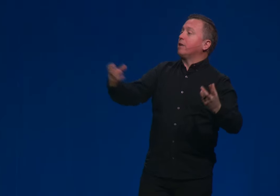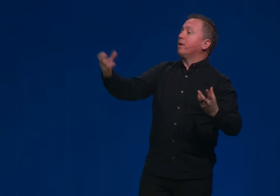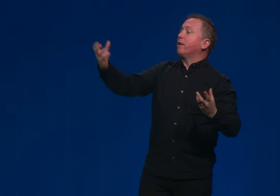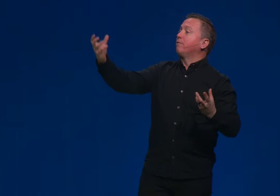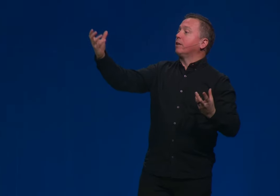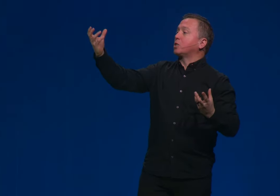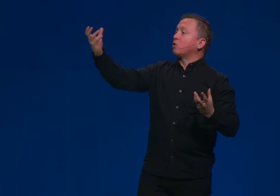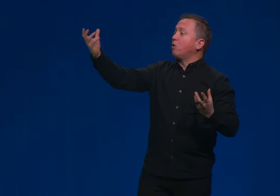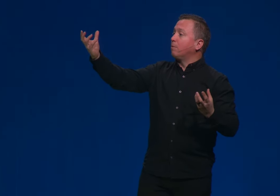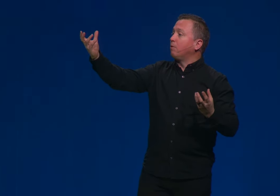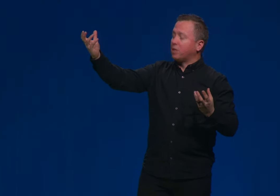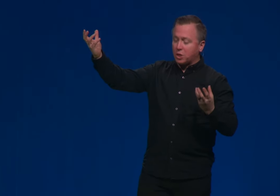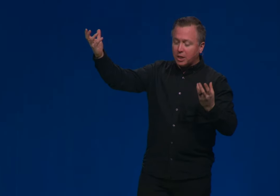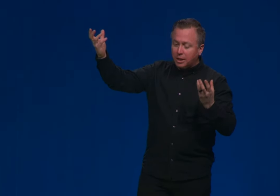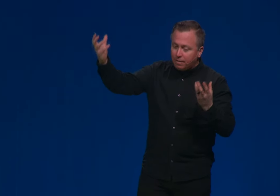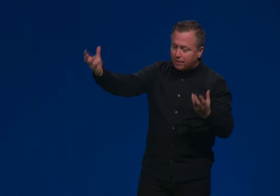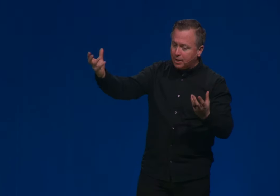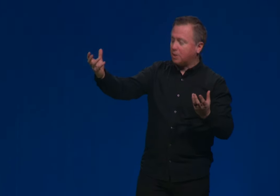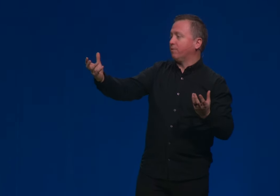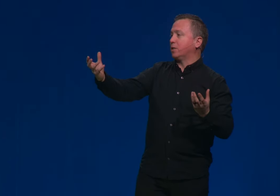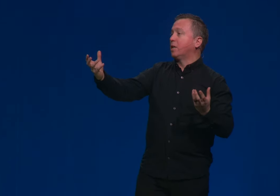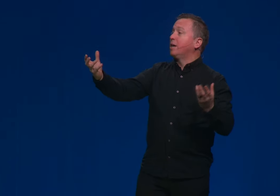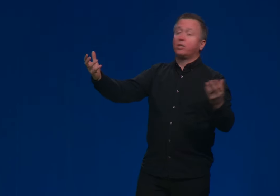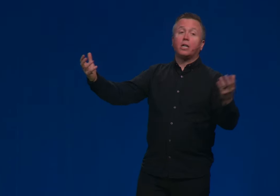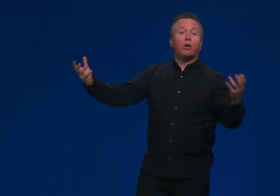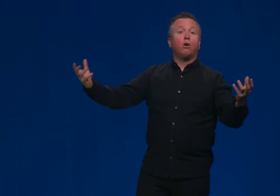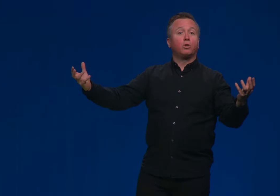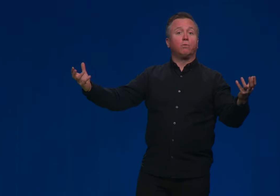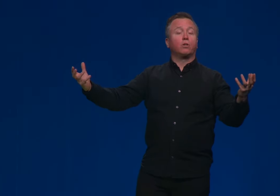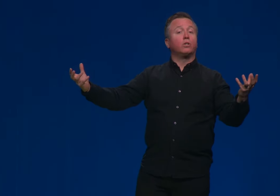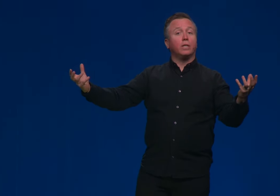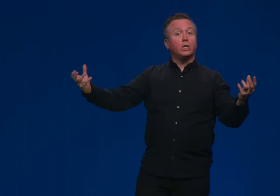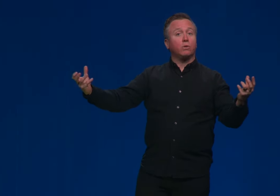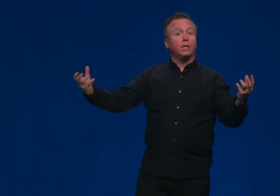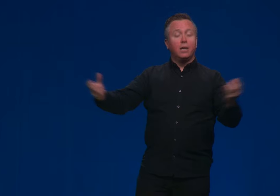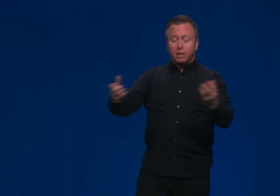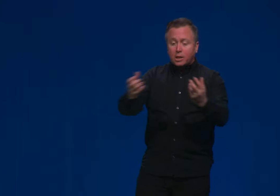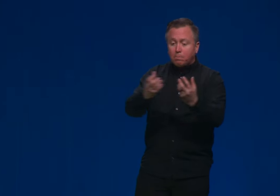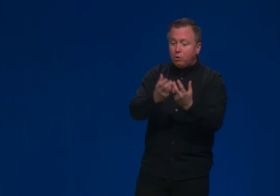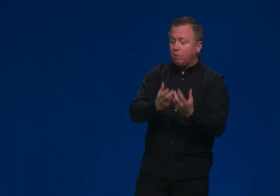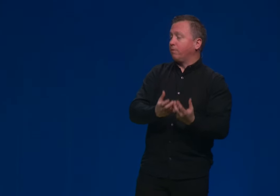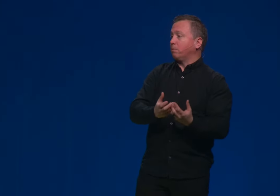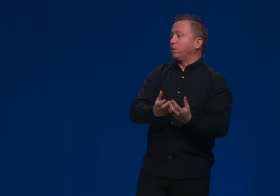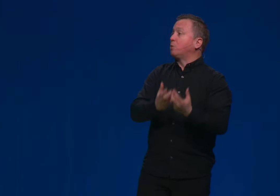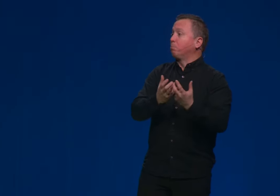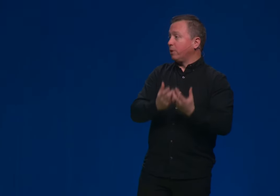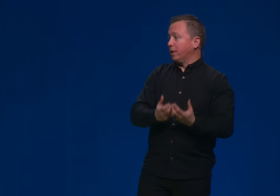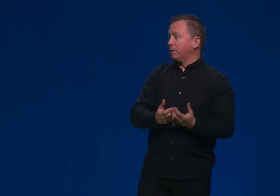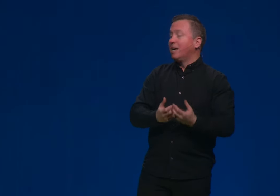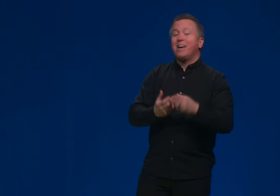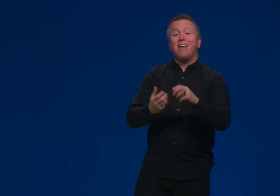and you have a song about the significance of this. It's not contradictory. It's beautiful, it's brilliant.